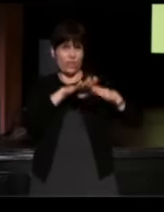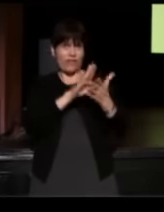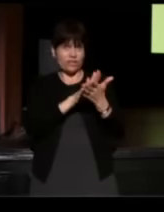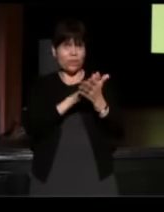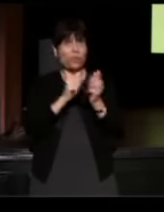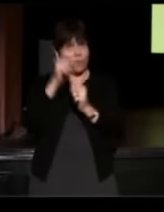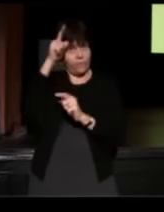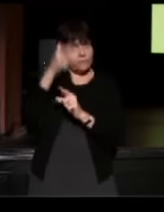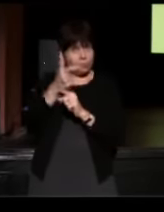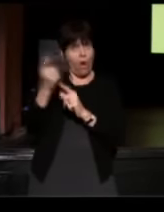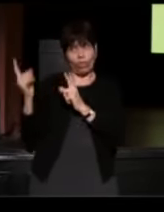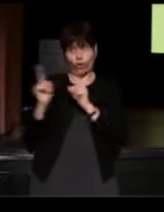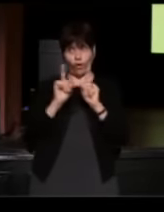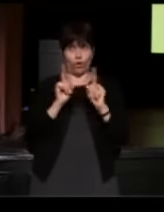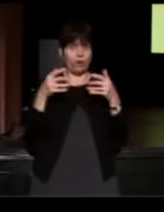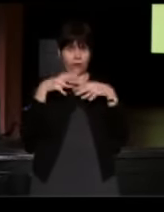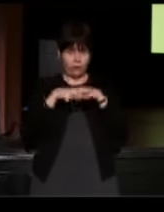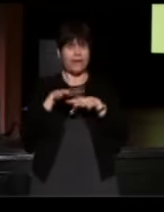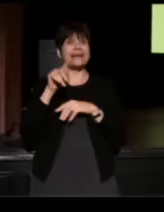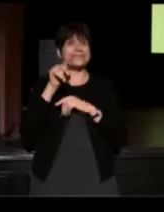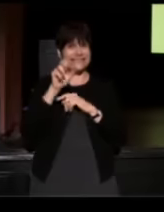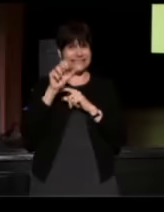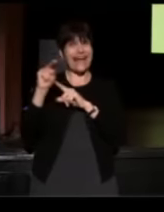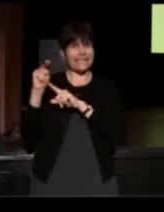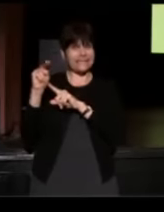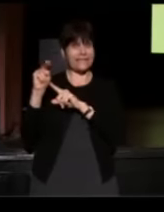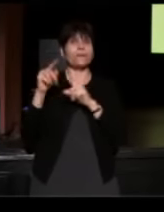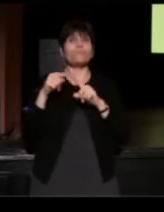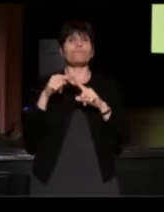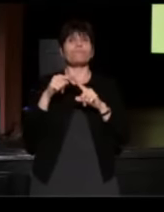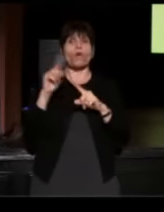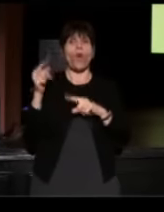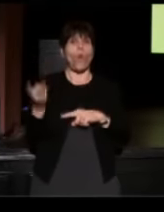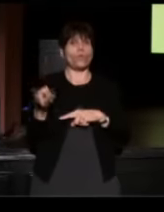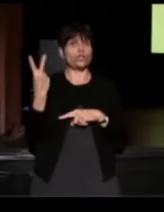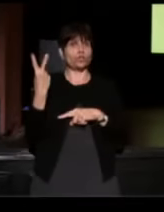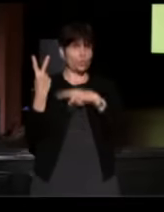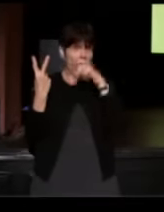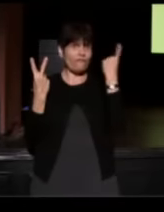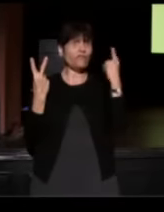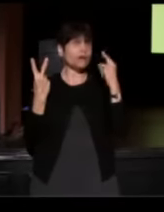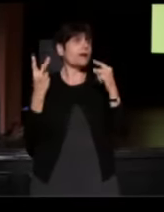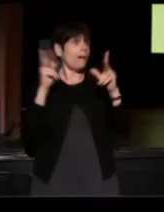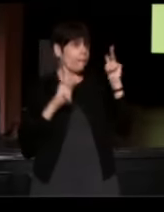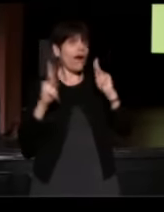in Tennessee, that they were the only two African-Americans on the football team.